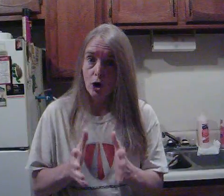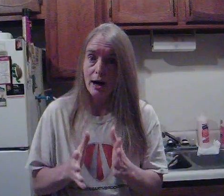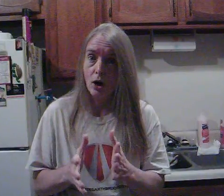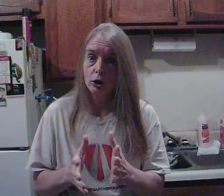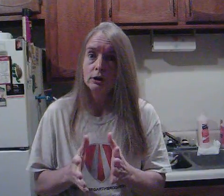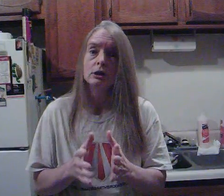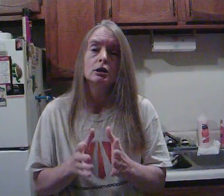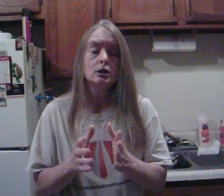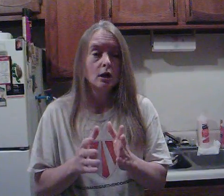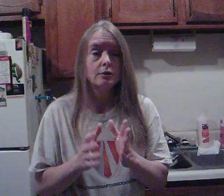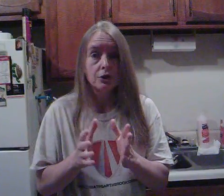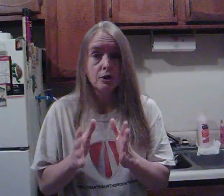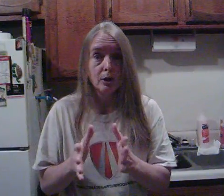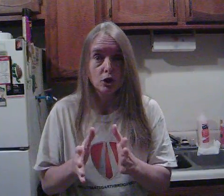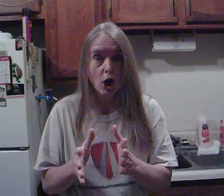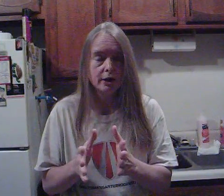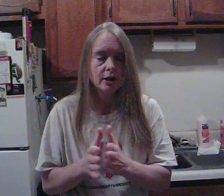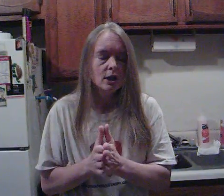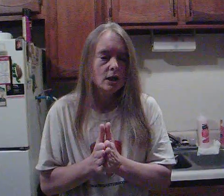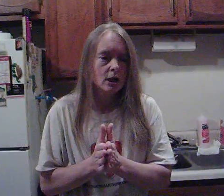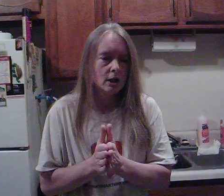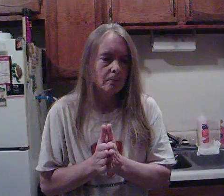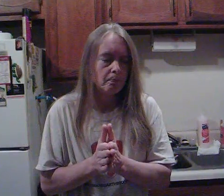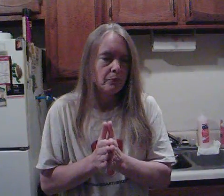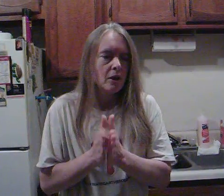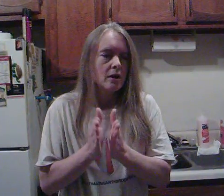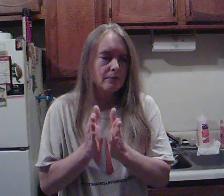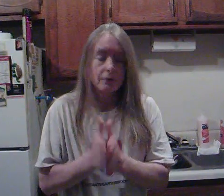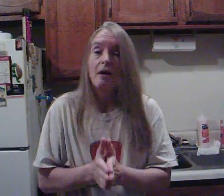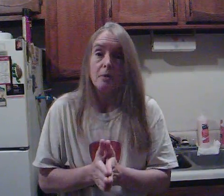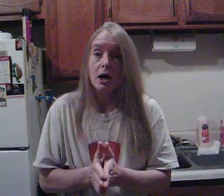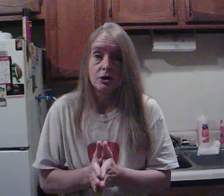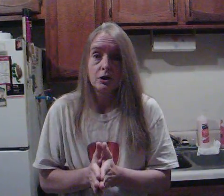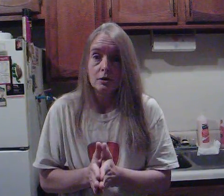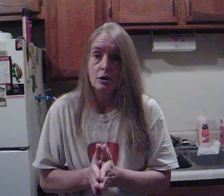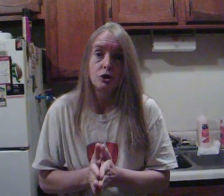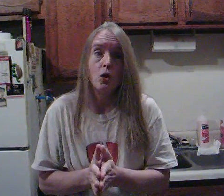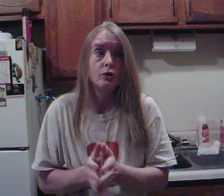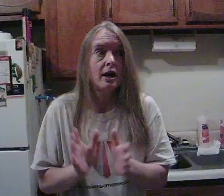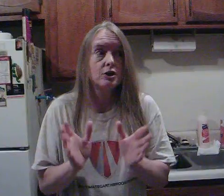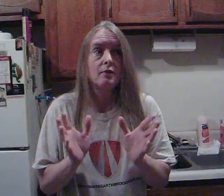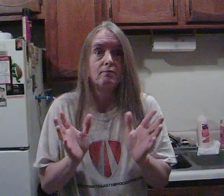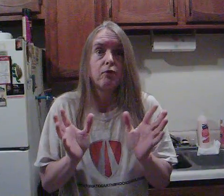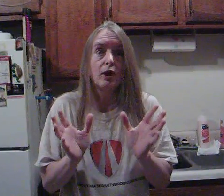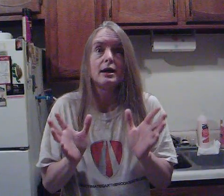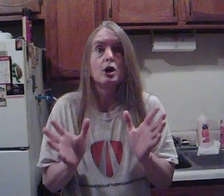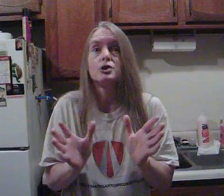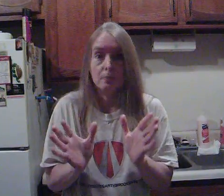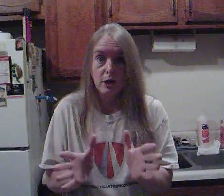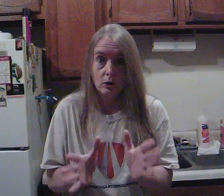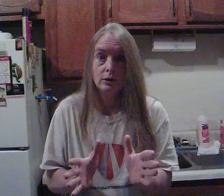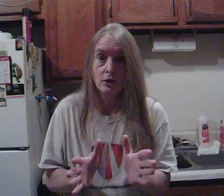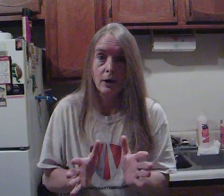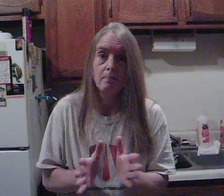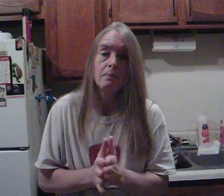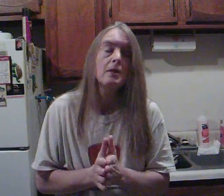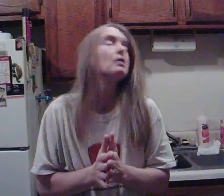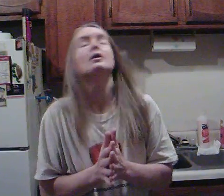"The Trial", that's the "bookshot", for 5 bucks. So that is a freaking awesome dea,l okay